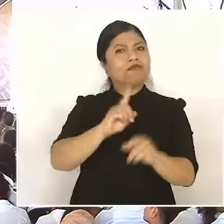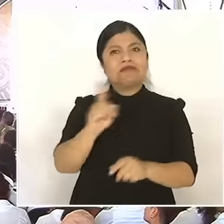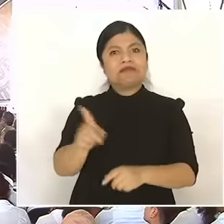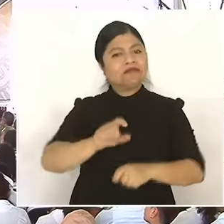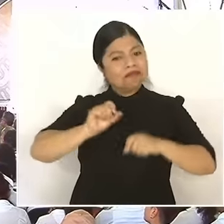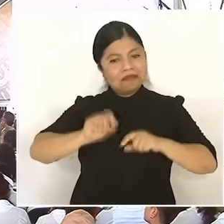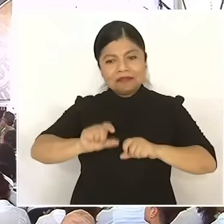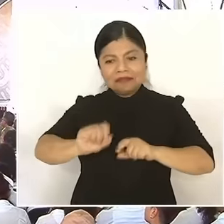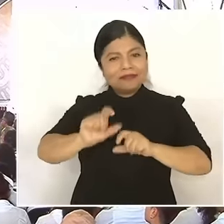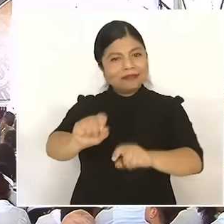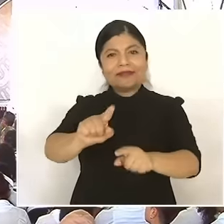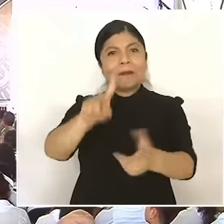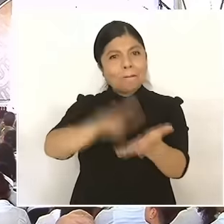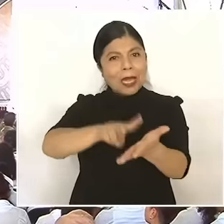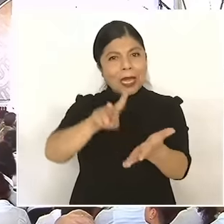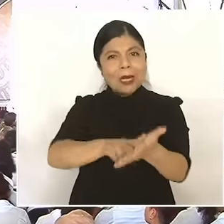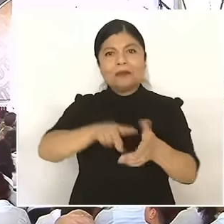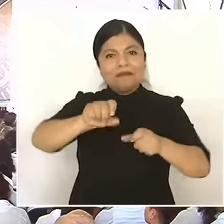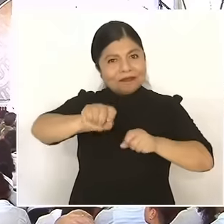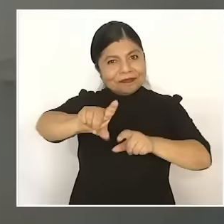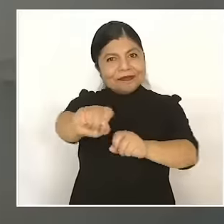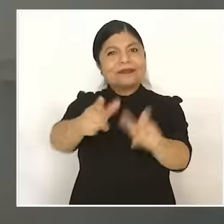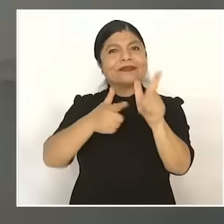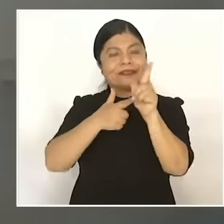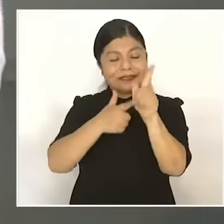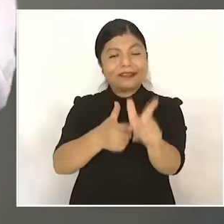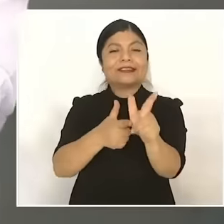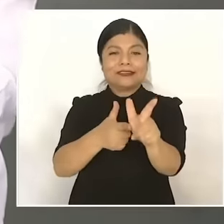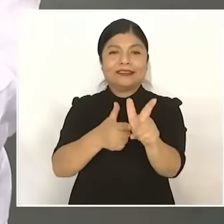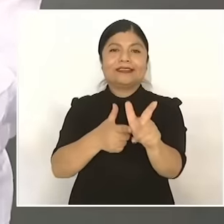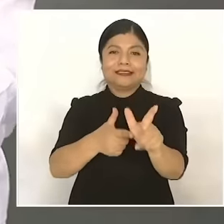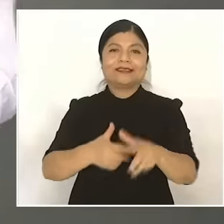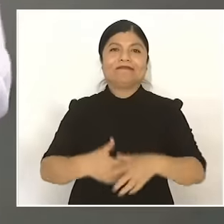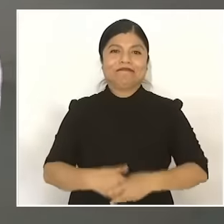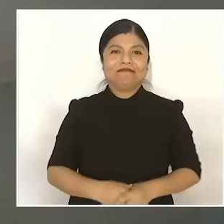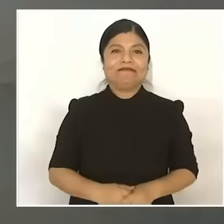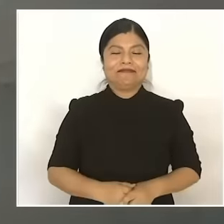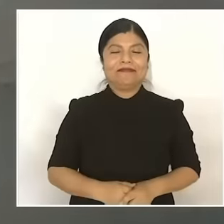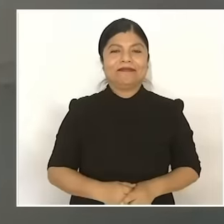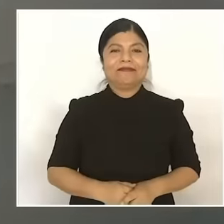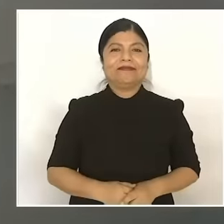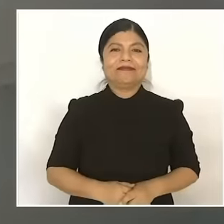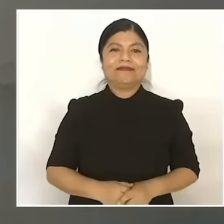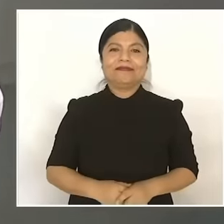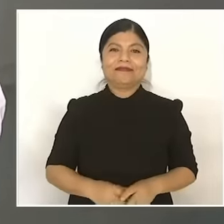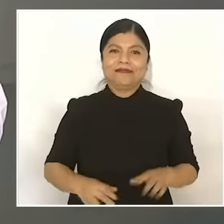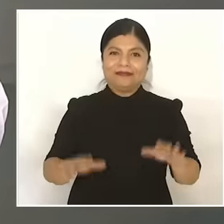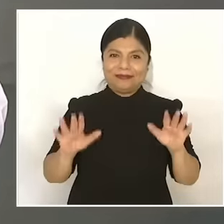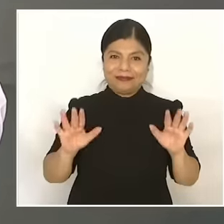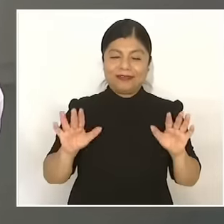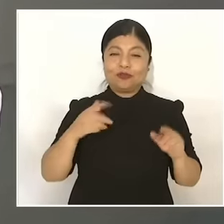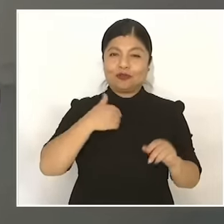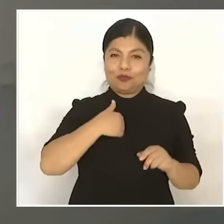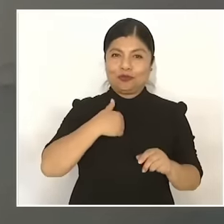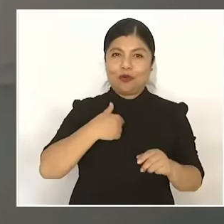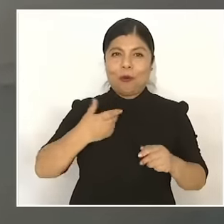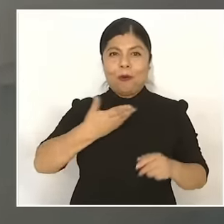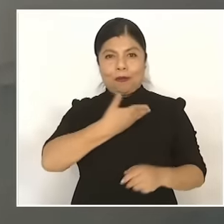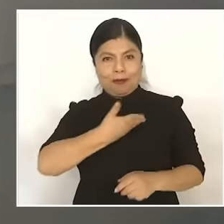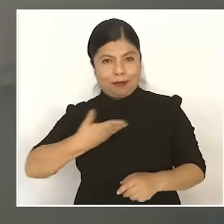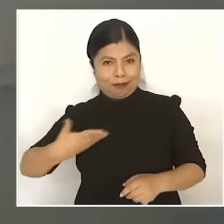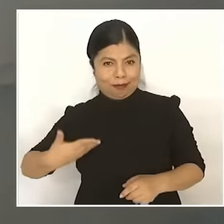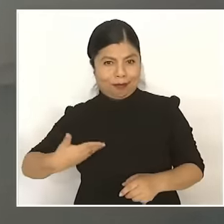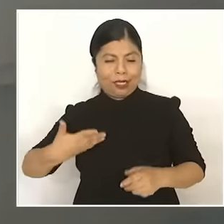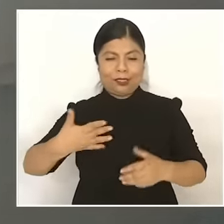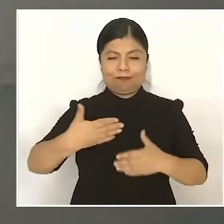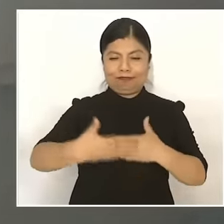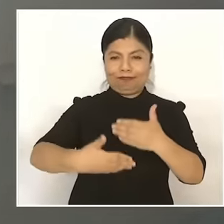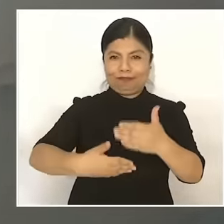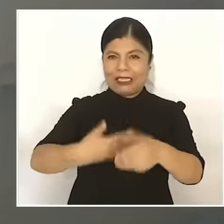still about 20 days left and they are trying to confuse this that